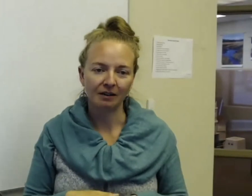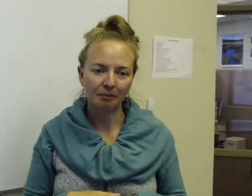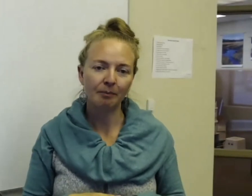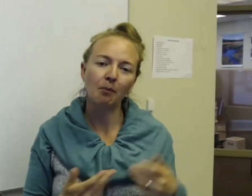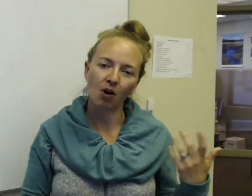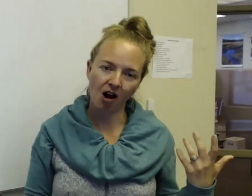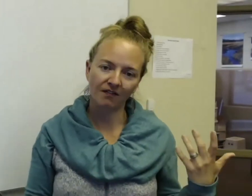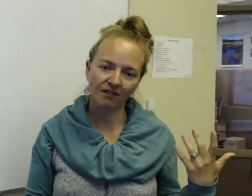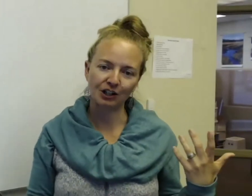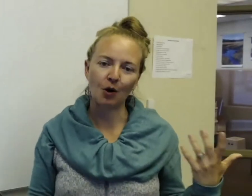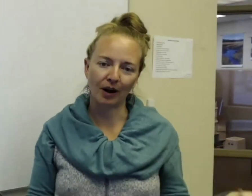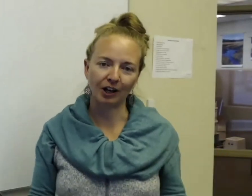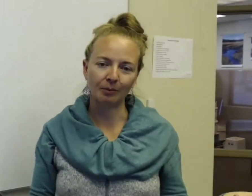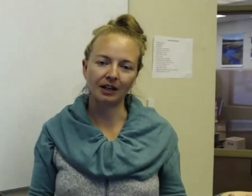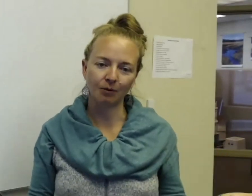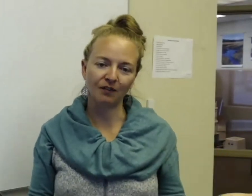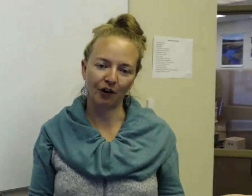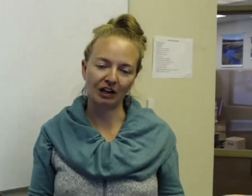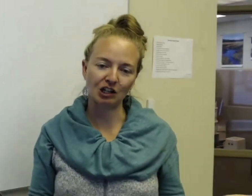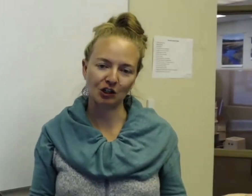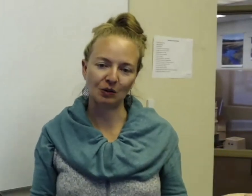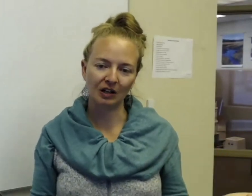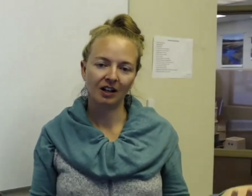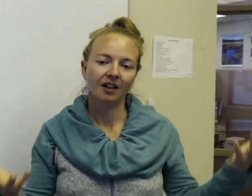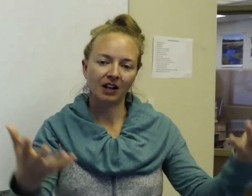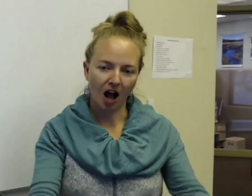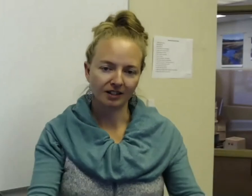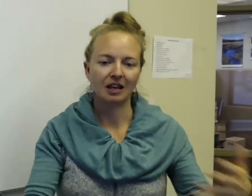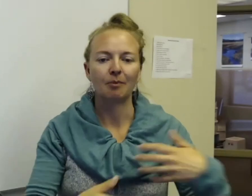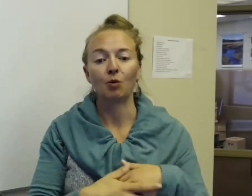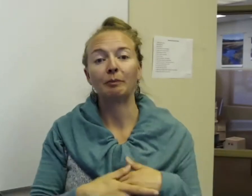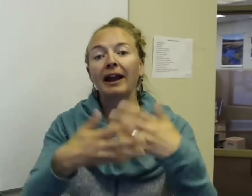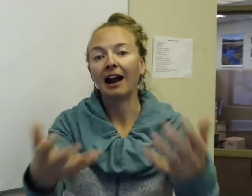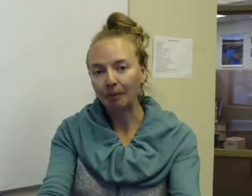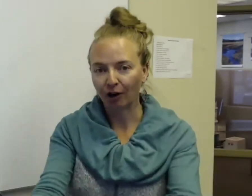more often you're already gonna be referring to the concept, or you may have a pair of